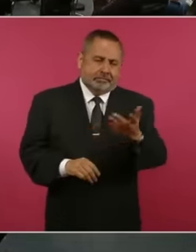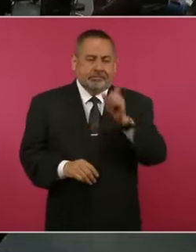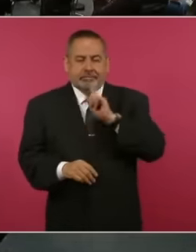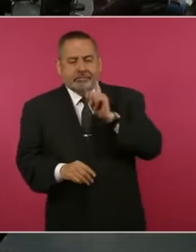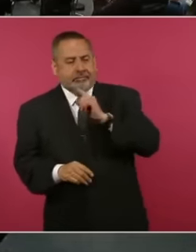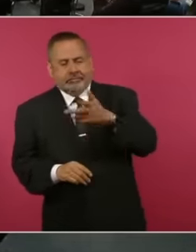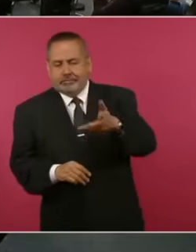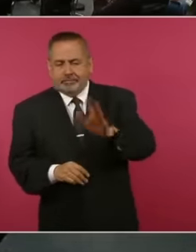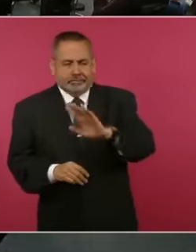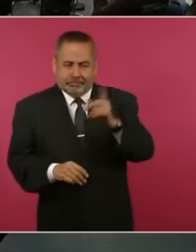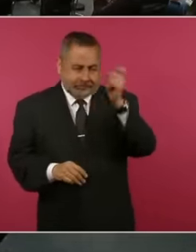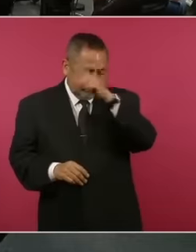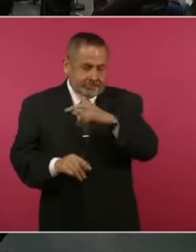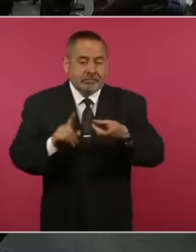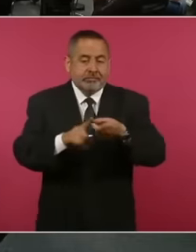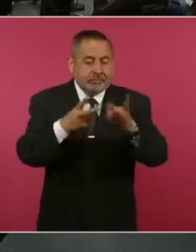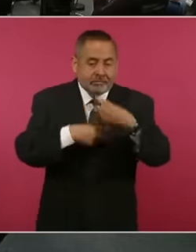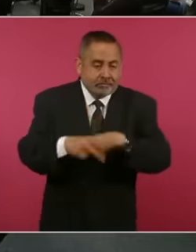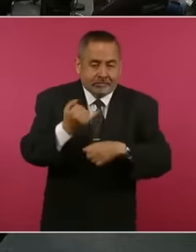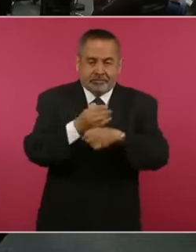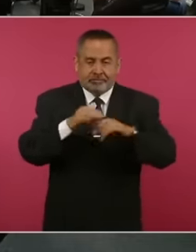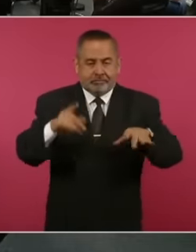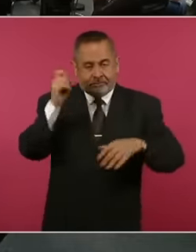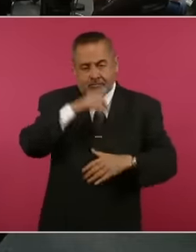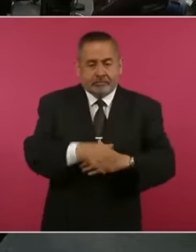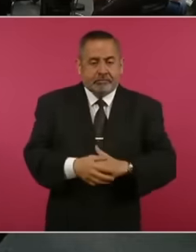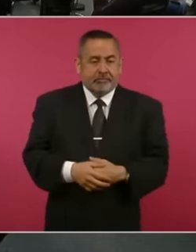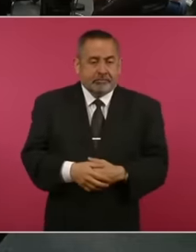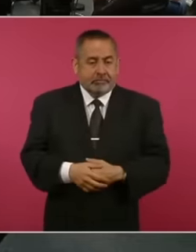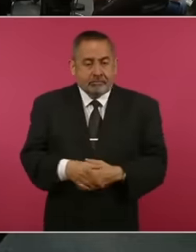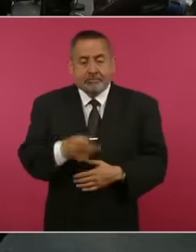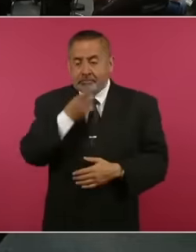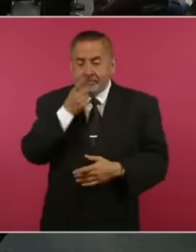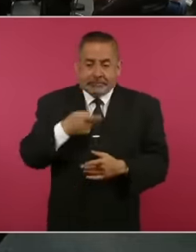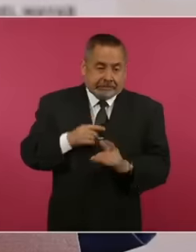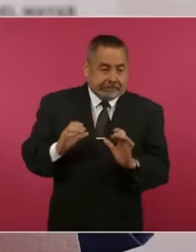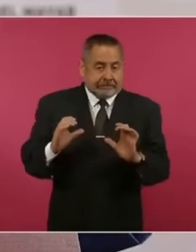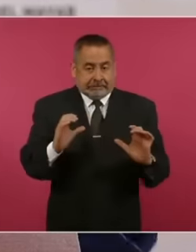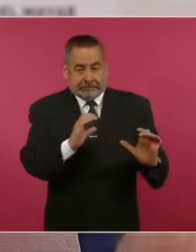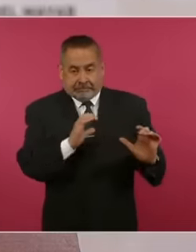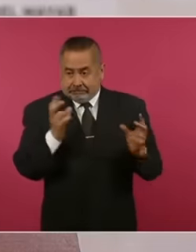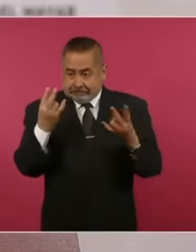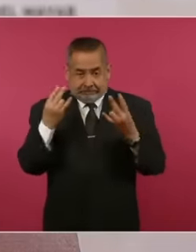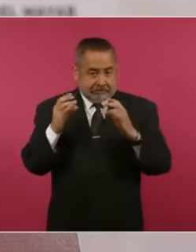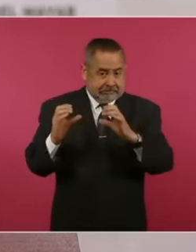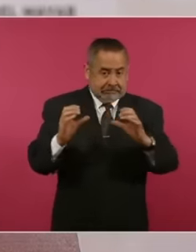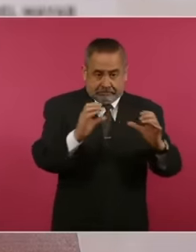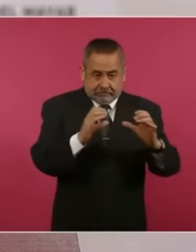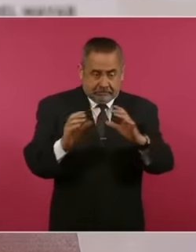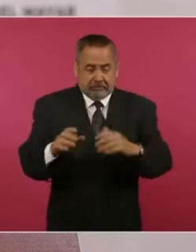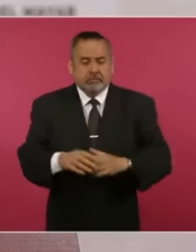verify where the information comes from, look at how we have to be alive That's right that's right and